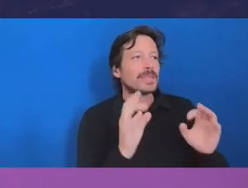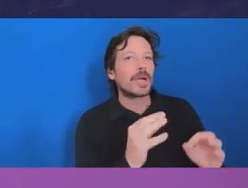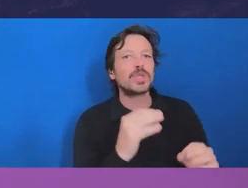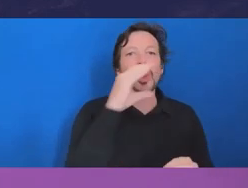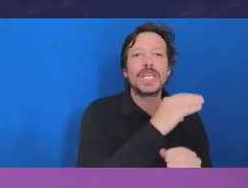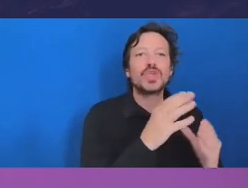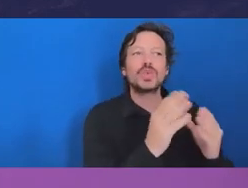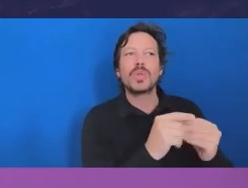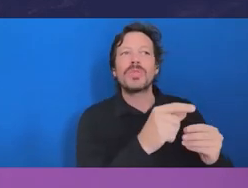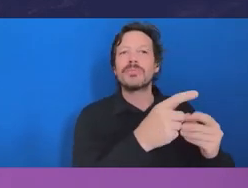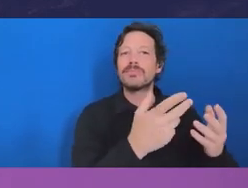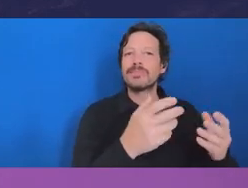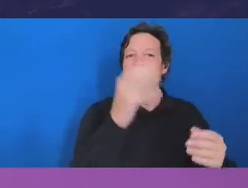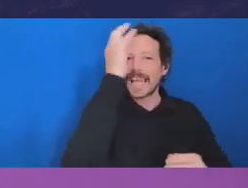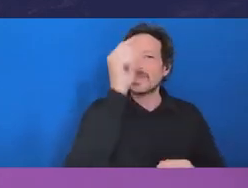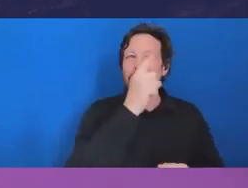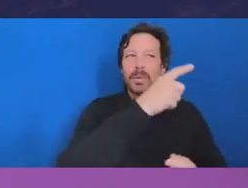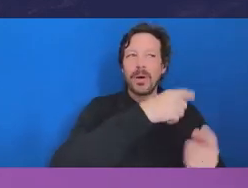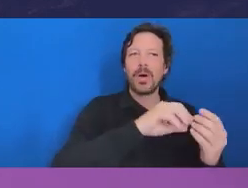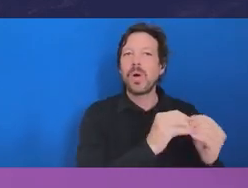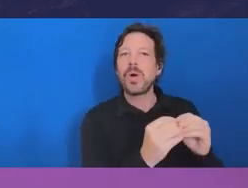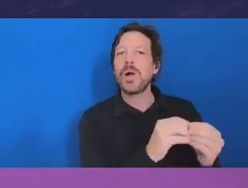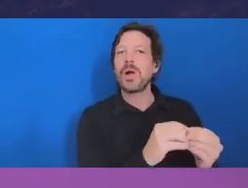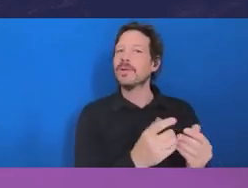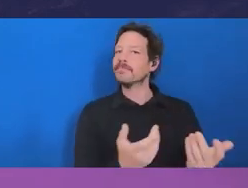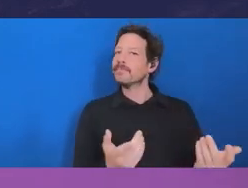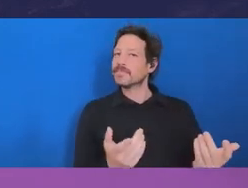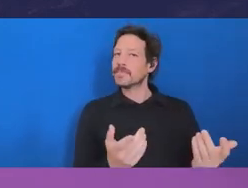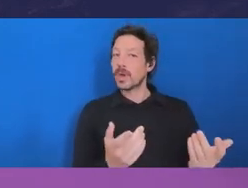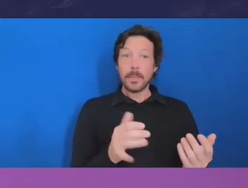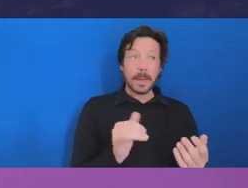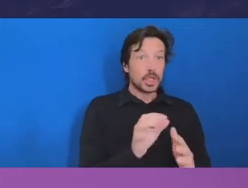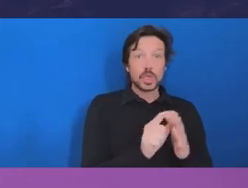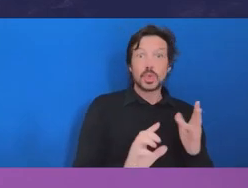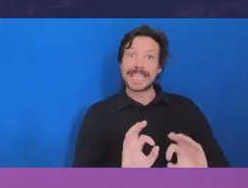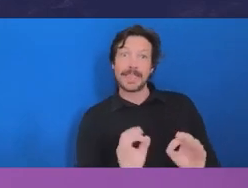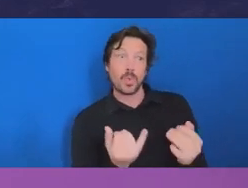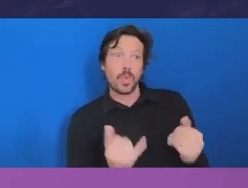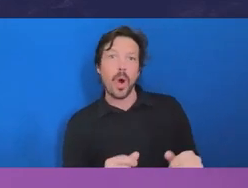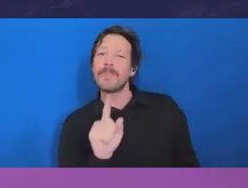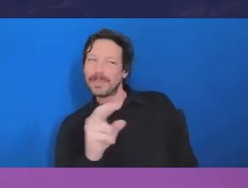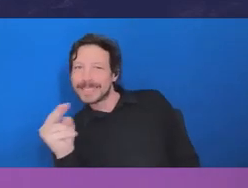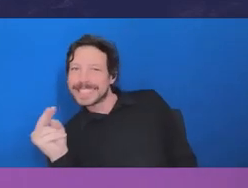But so often it comes down to it may be incompetence. It may be all kinds of things that are not actually corruption,